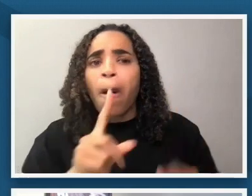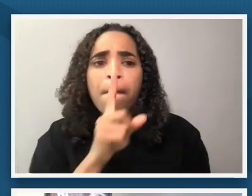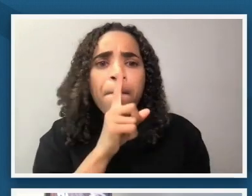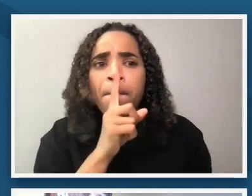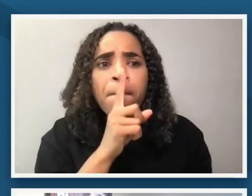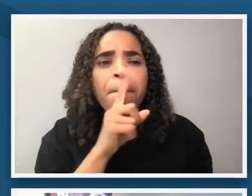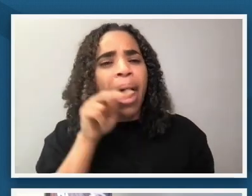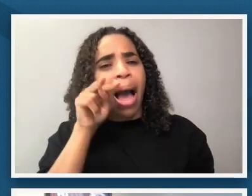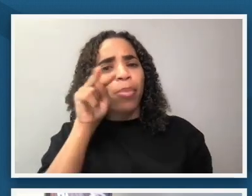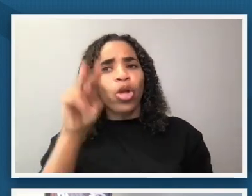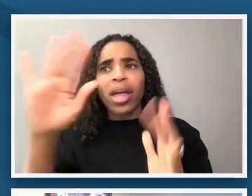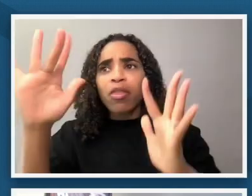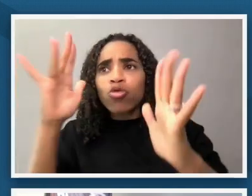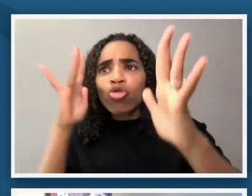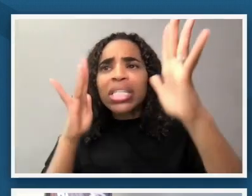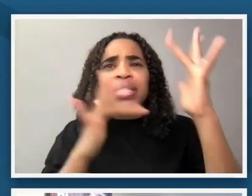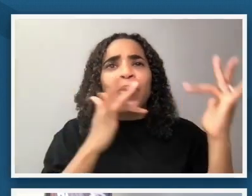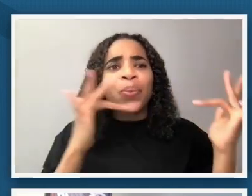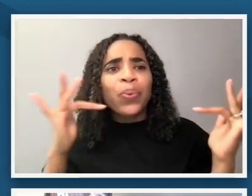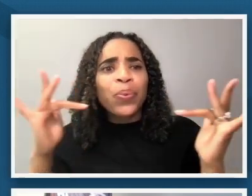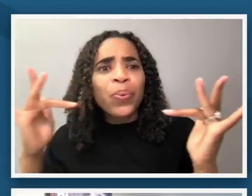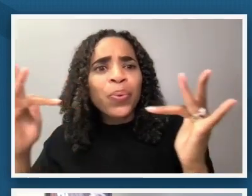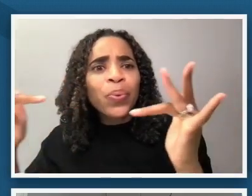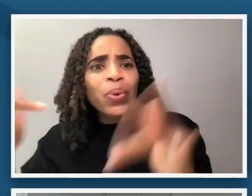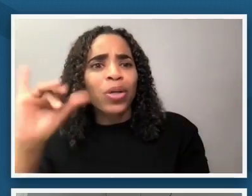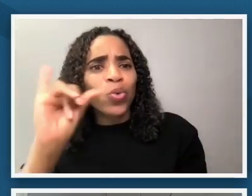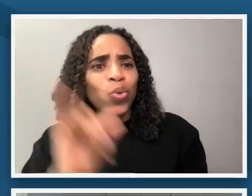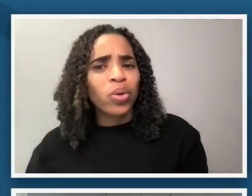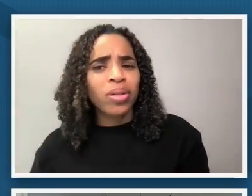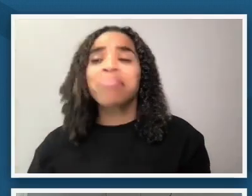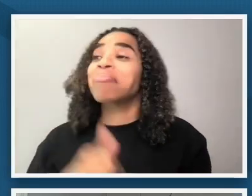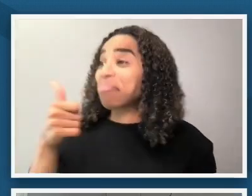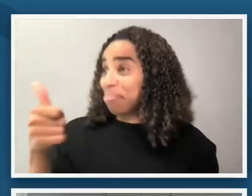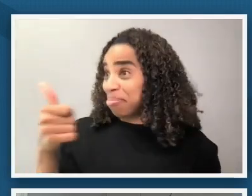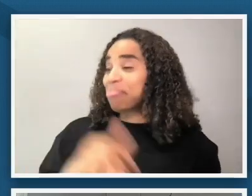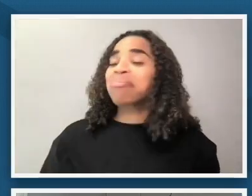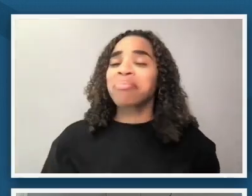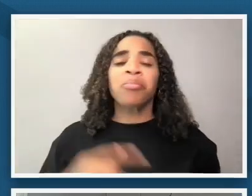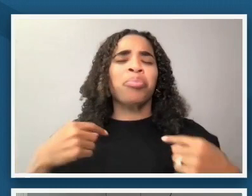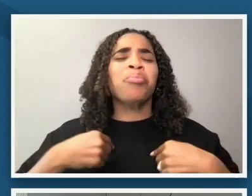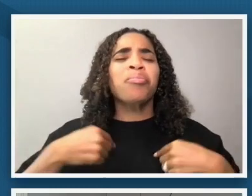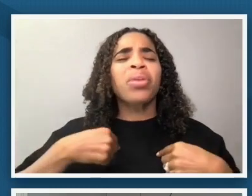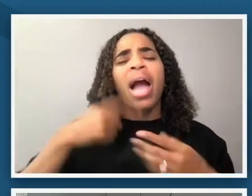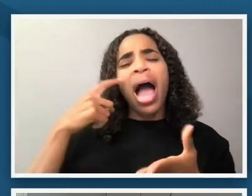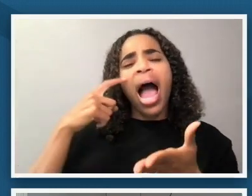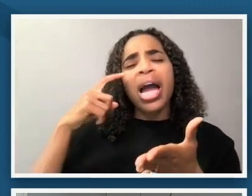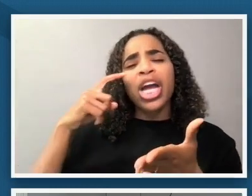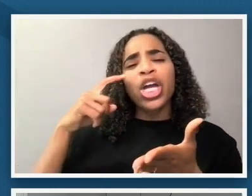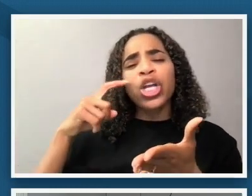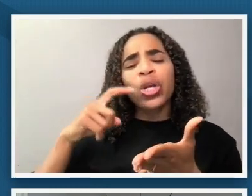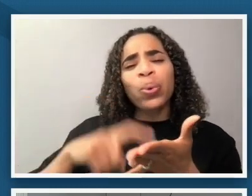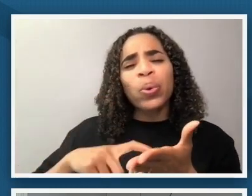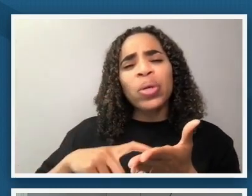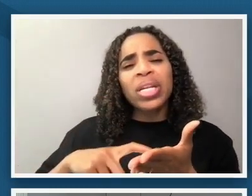as well yeah i'm struck by how